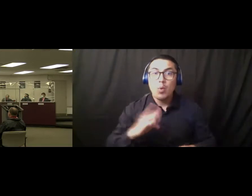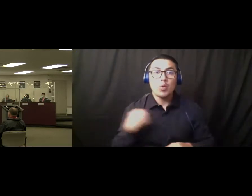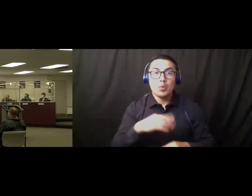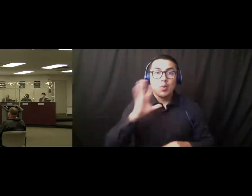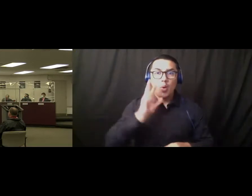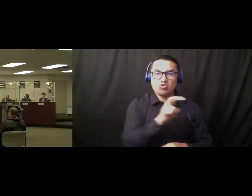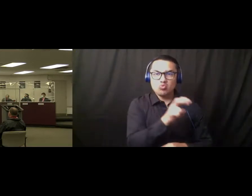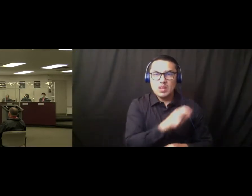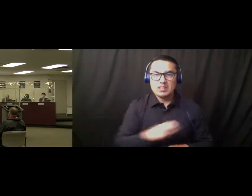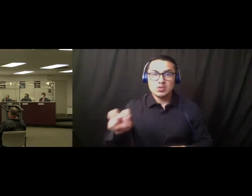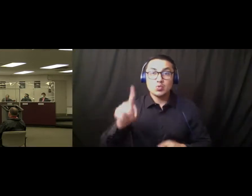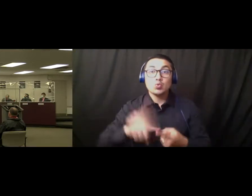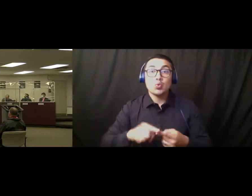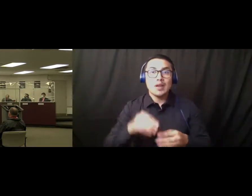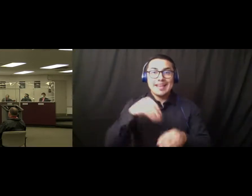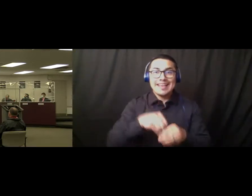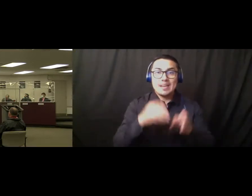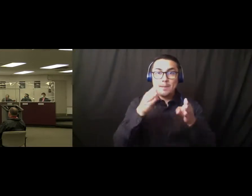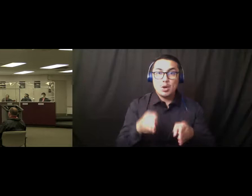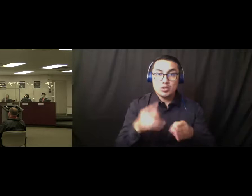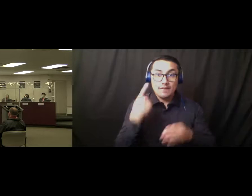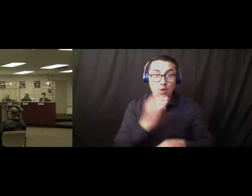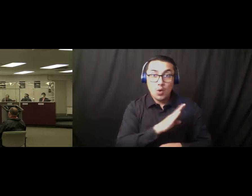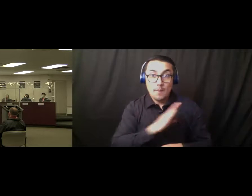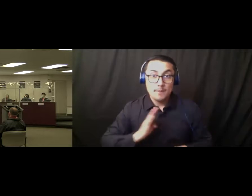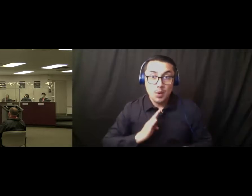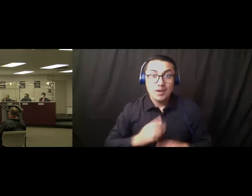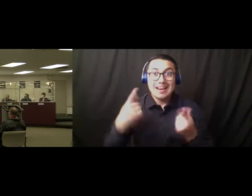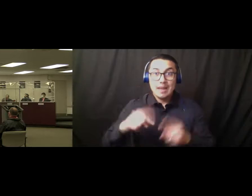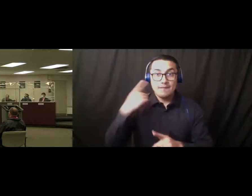to in-person meetings for the Board and with the April meeting. We will continue to